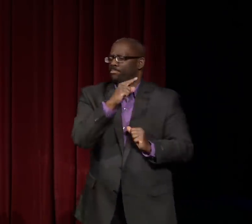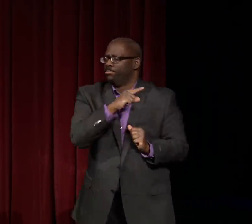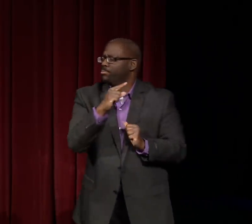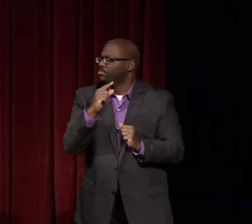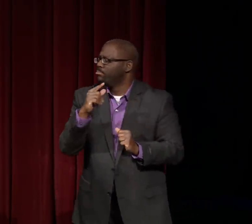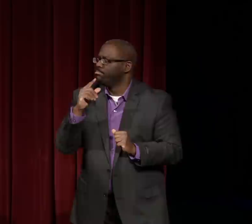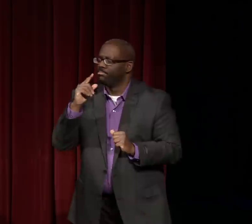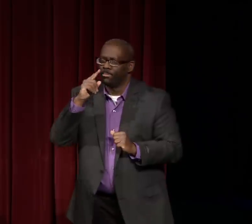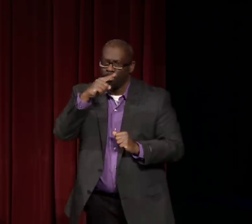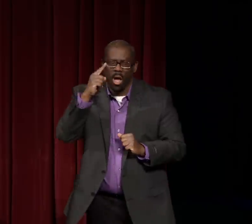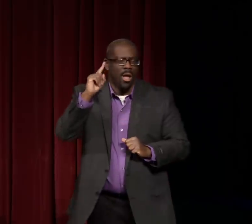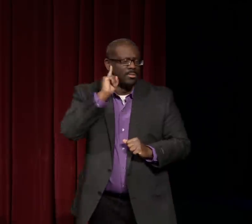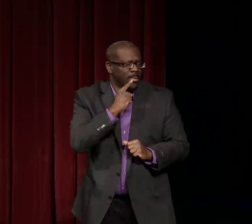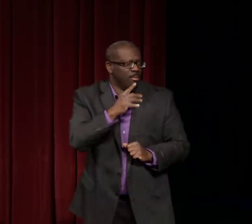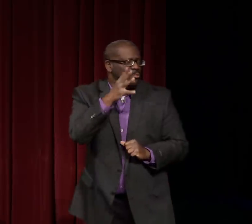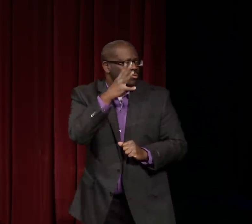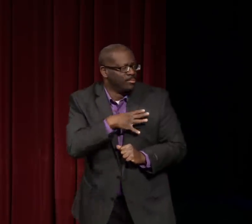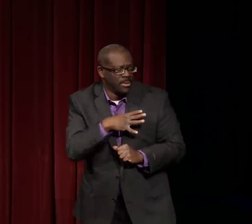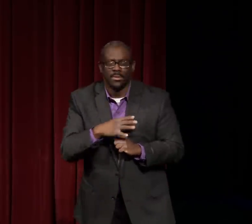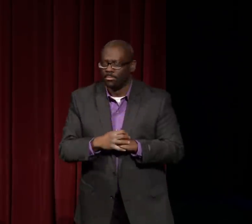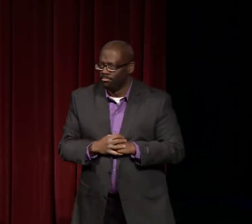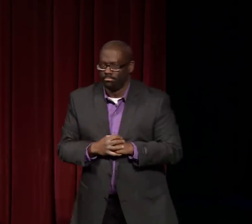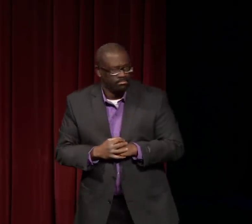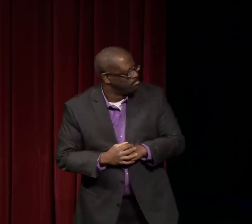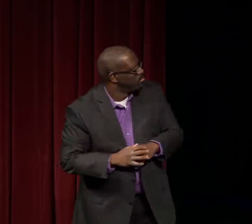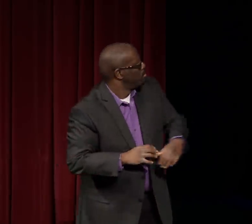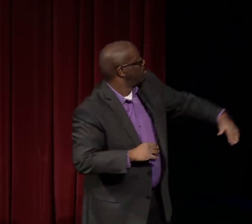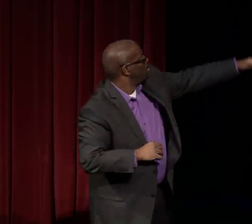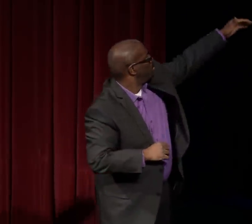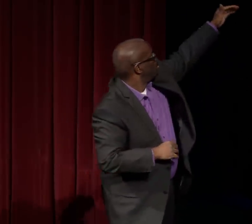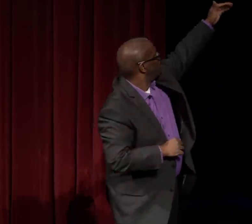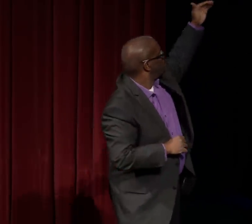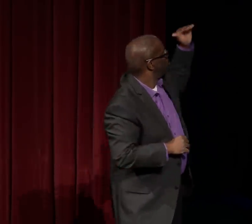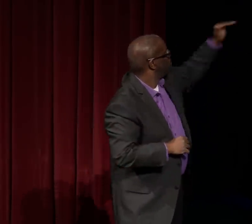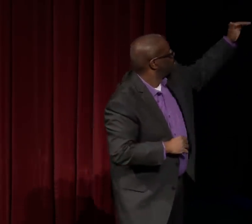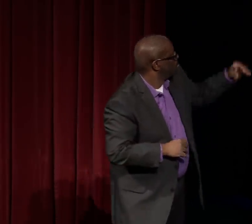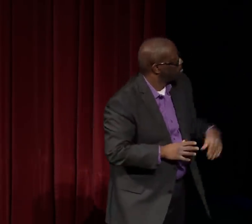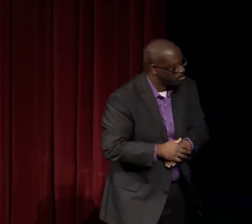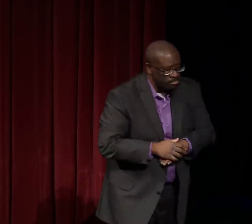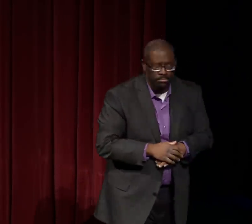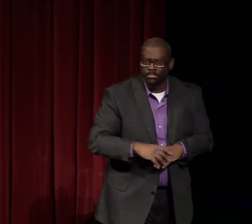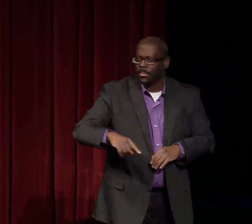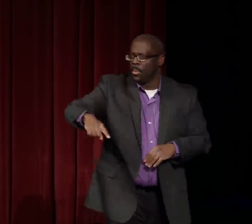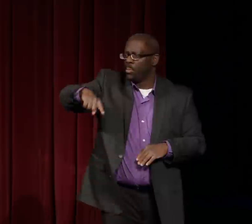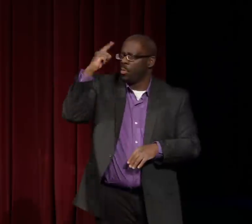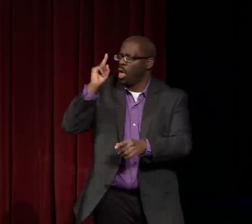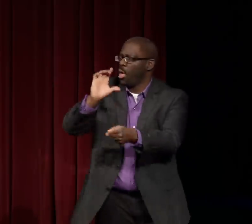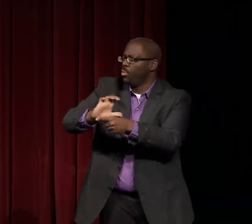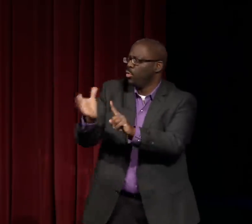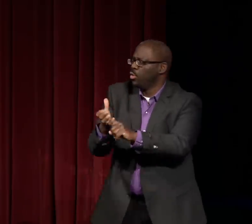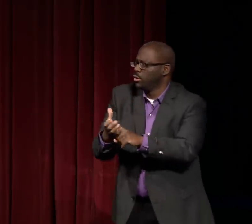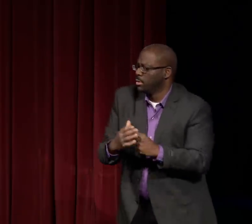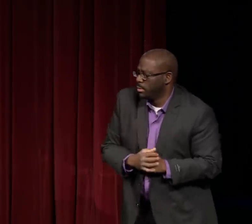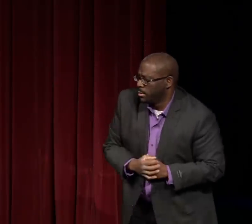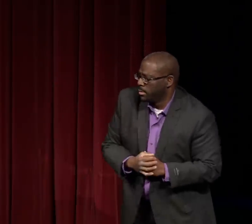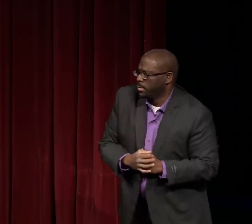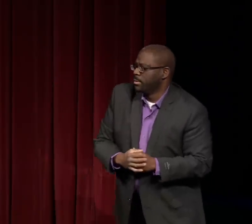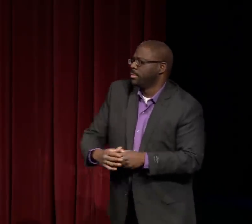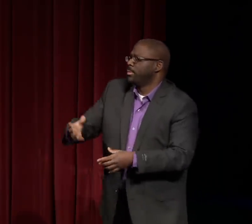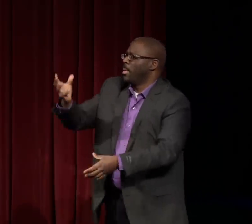So this is what the dissertation covered. It was about that experience of being black, deaf and a woman.